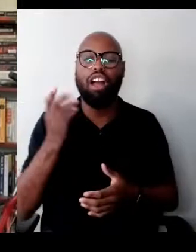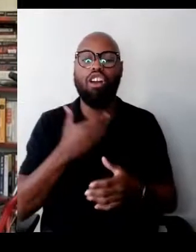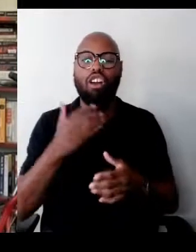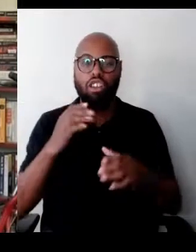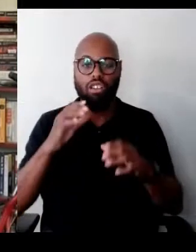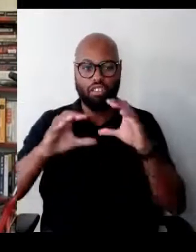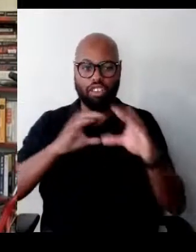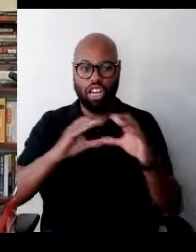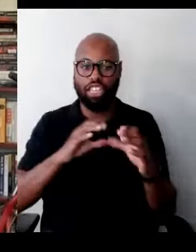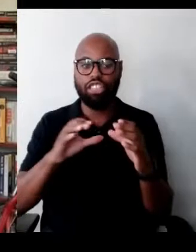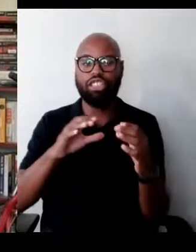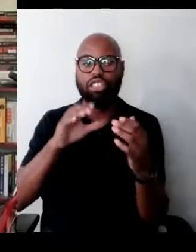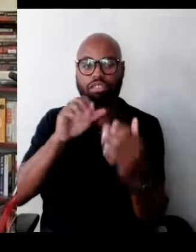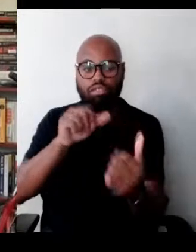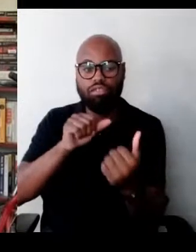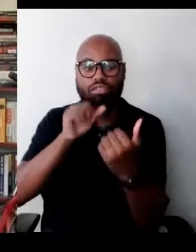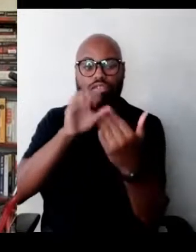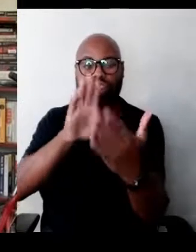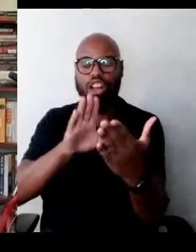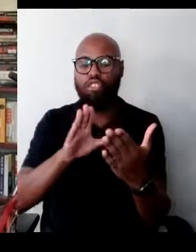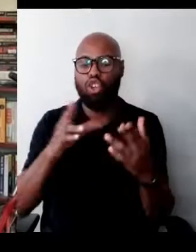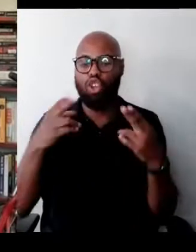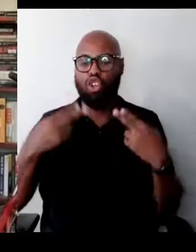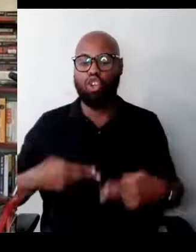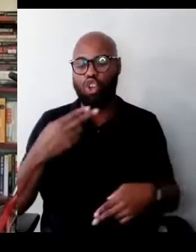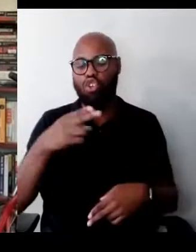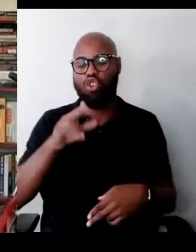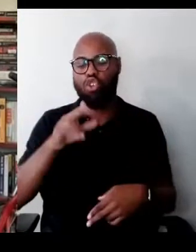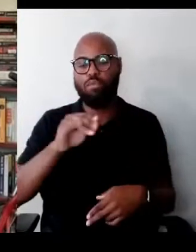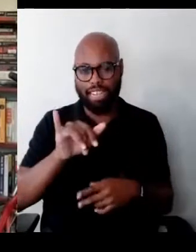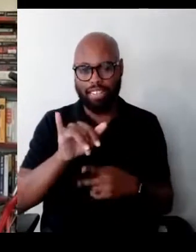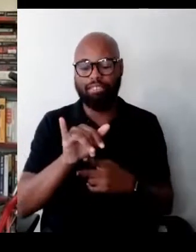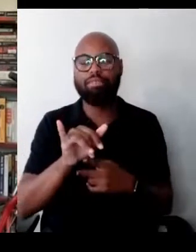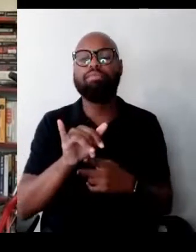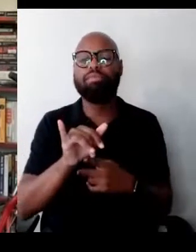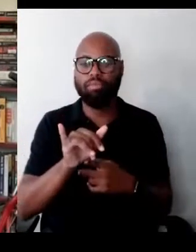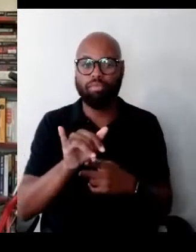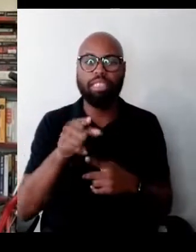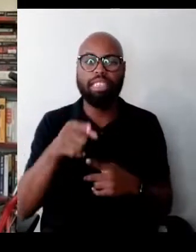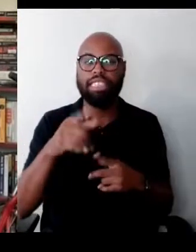When we hold these town halls, we always start with a brief performance